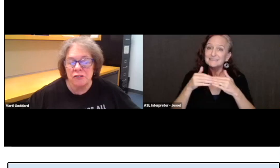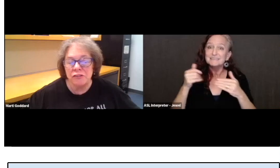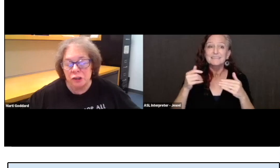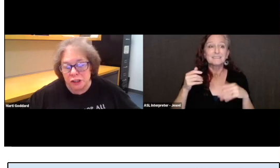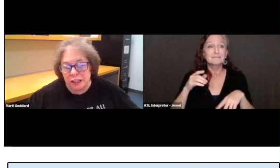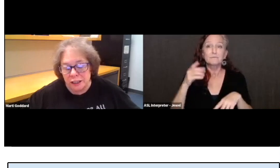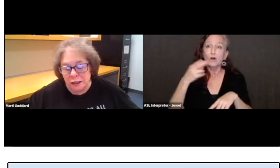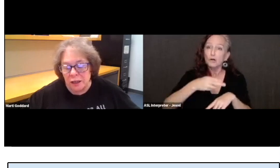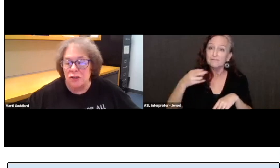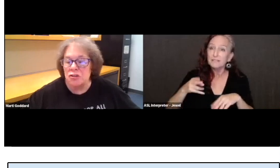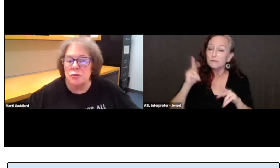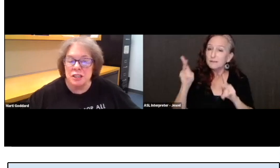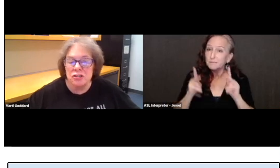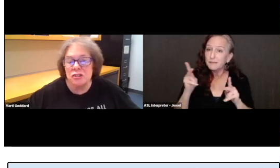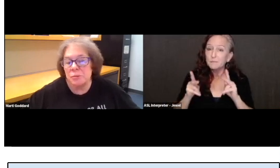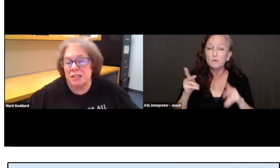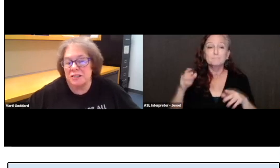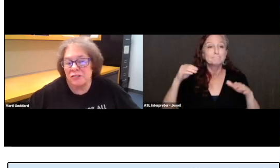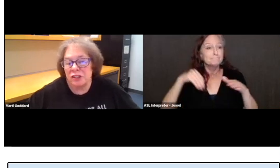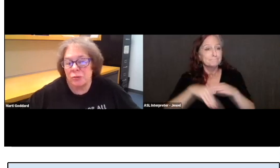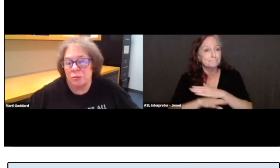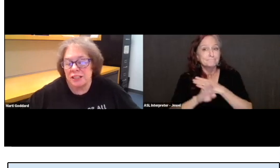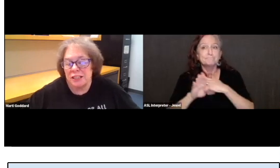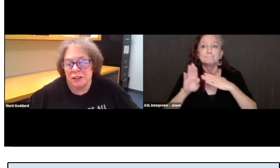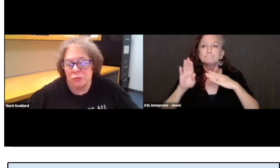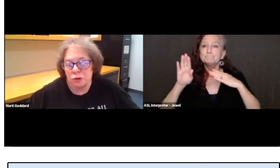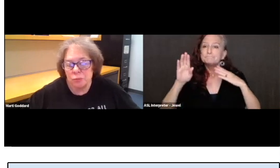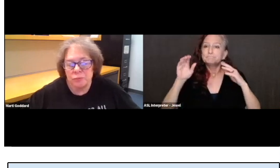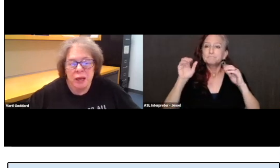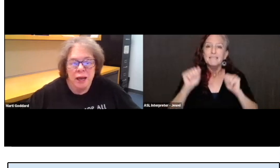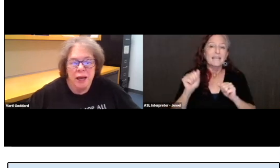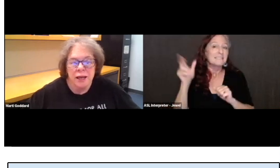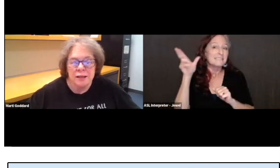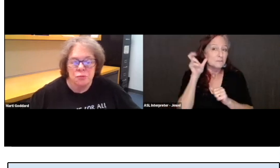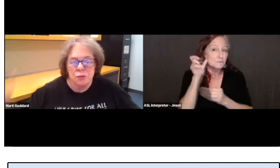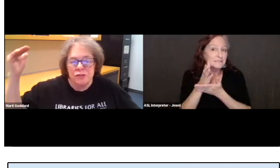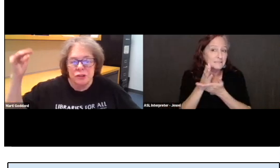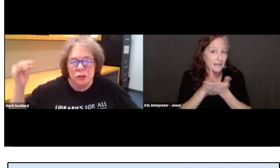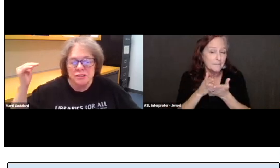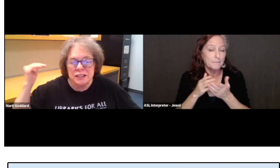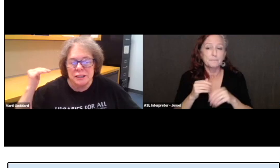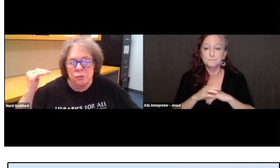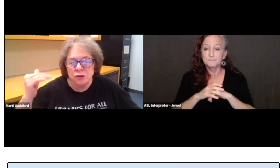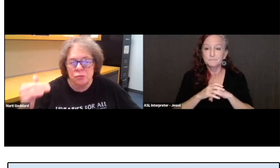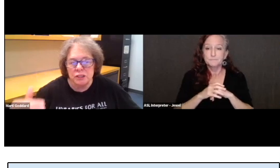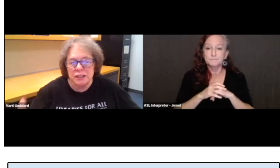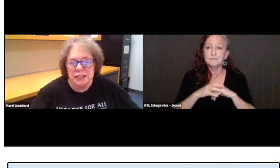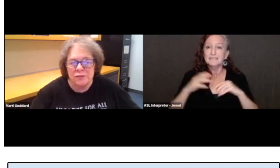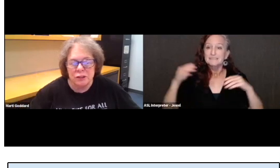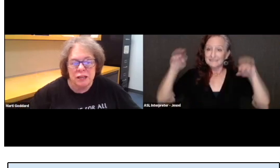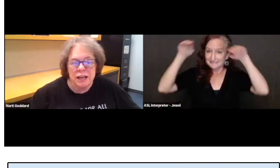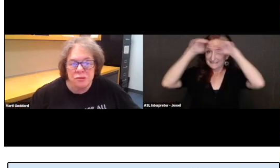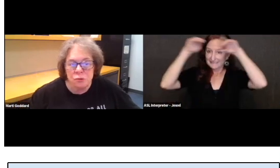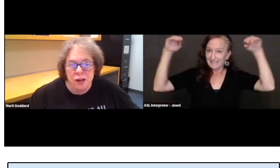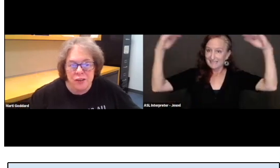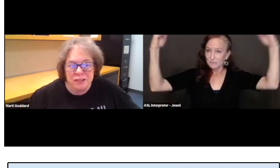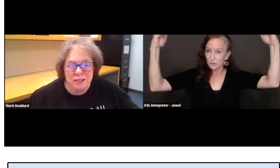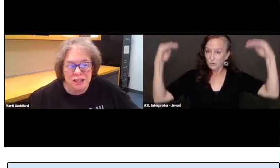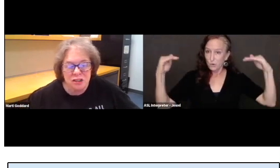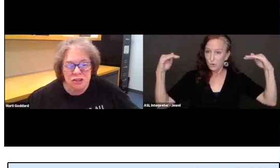of hearing to hear to the best of their ability in the room. And we have a low ceiling with really even lights throughout the Center